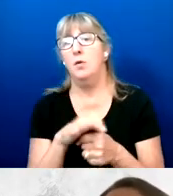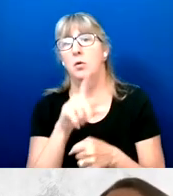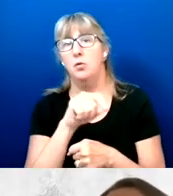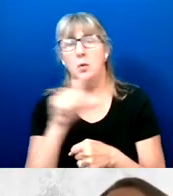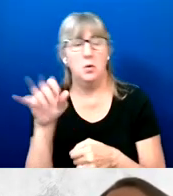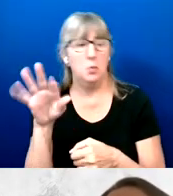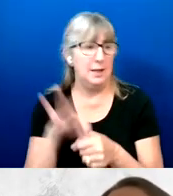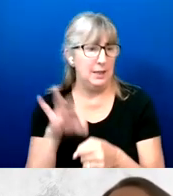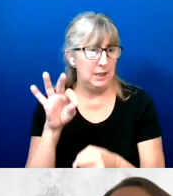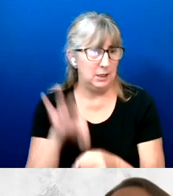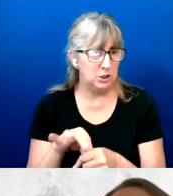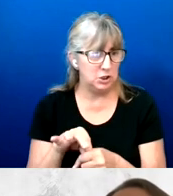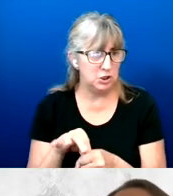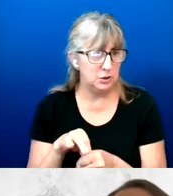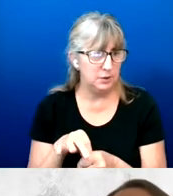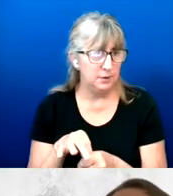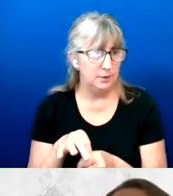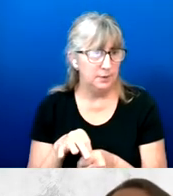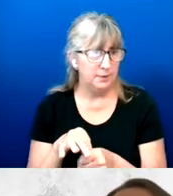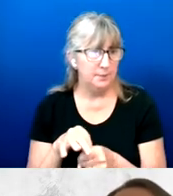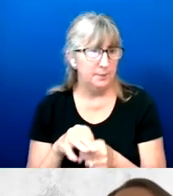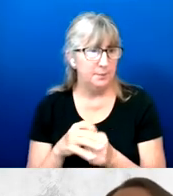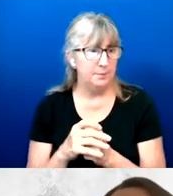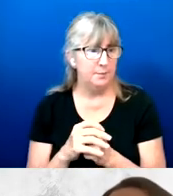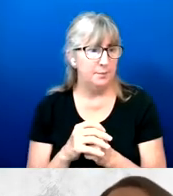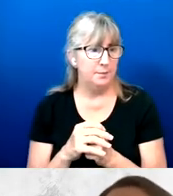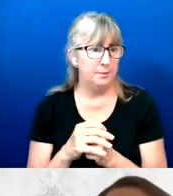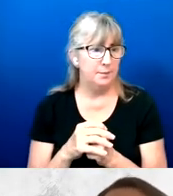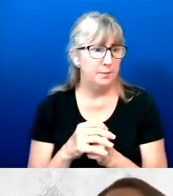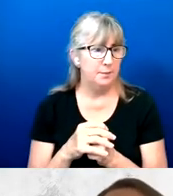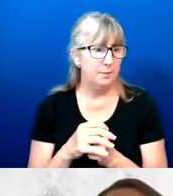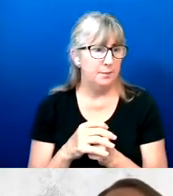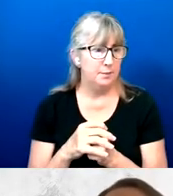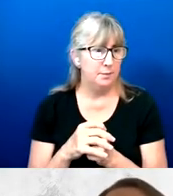were planning to on that upcoming Tuesday.